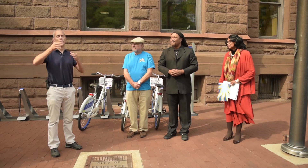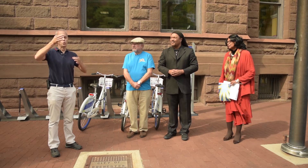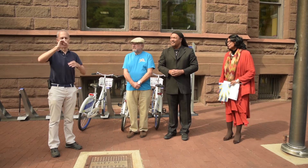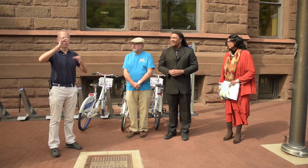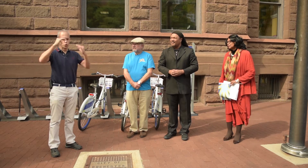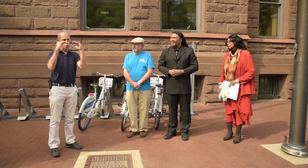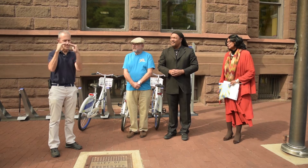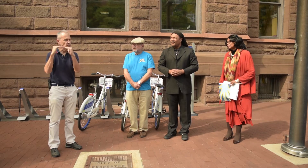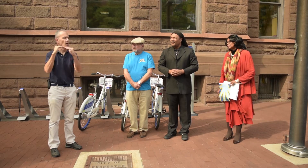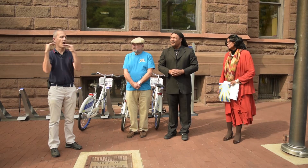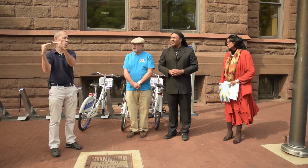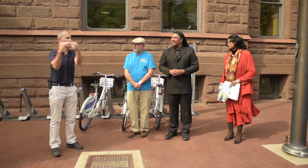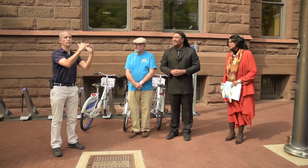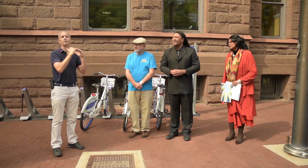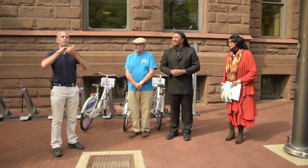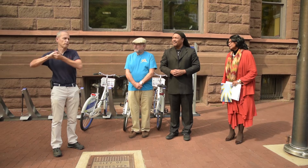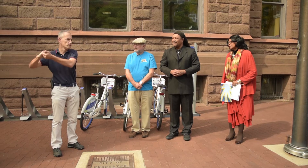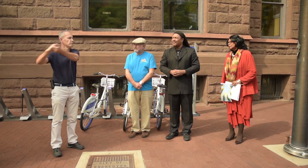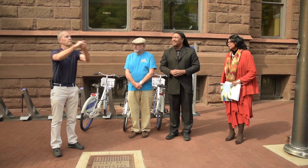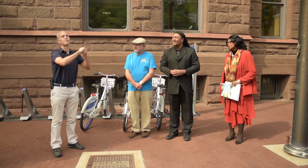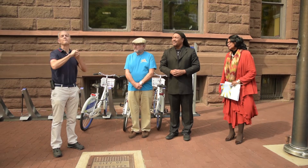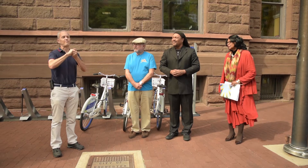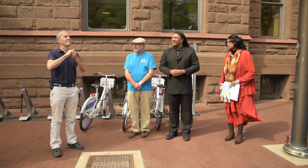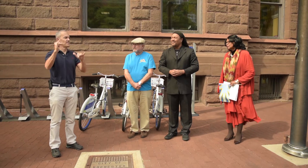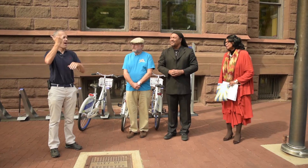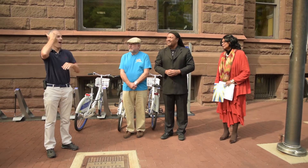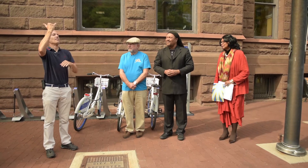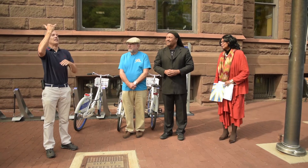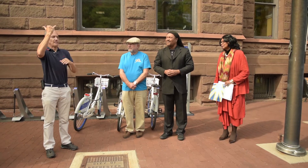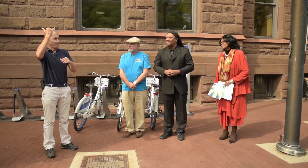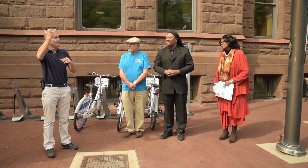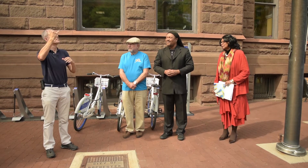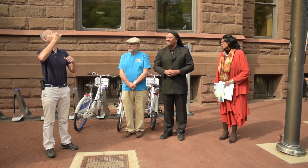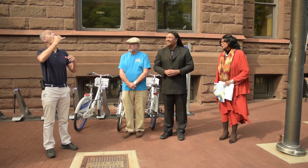Humility, humanity, justice and equality and collaboration that's the idea behind